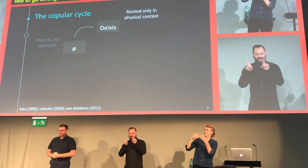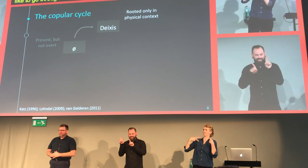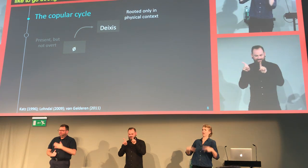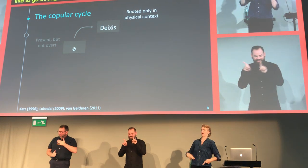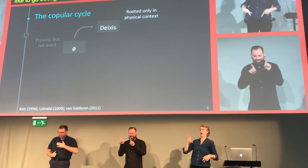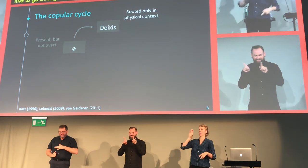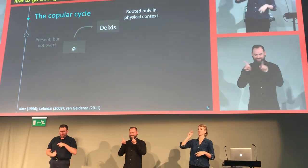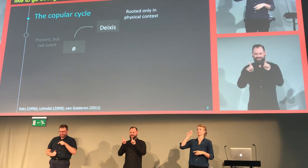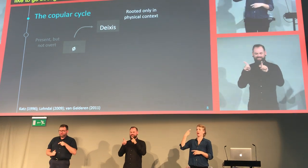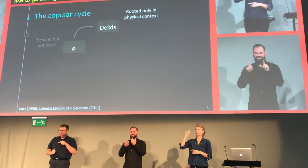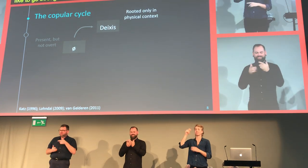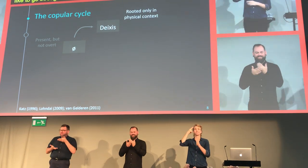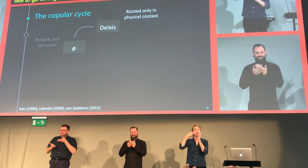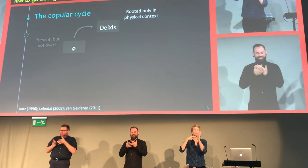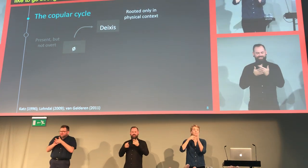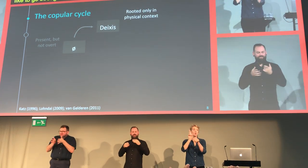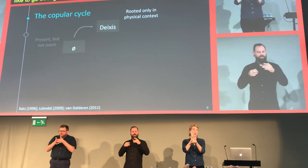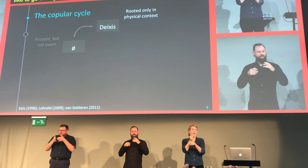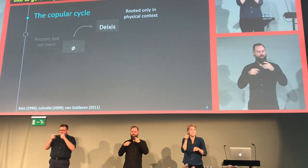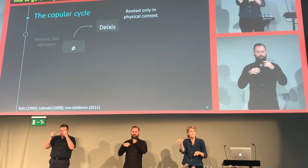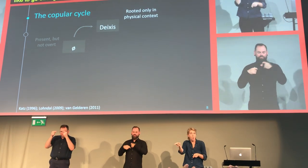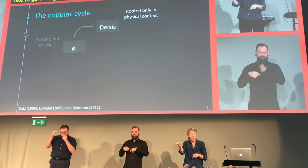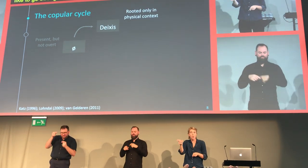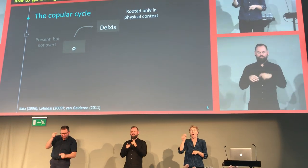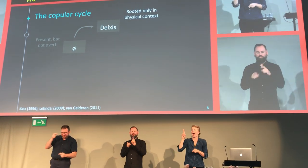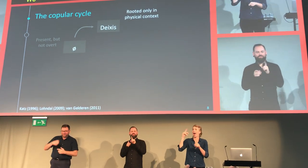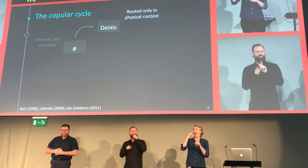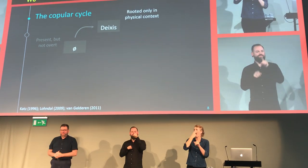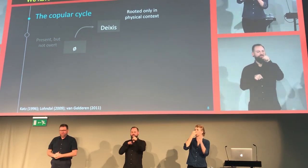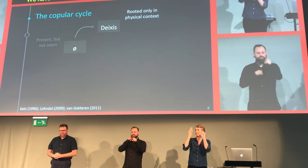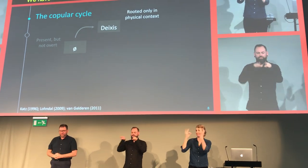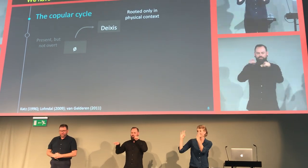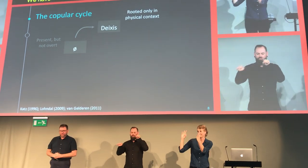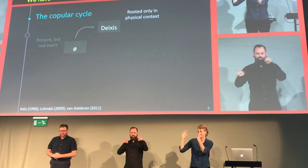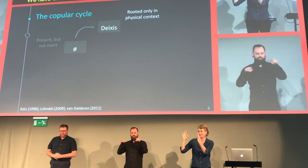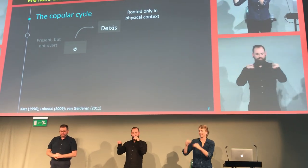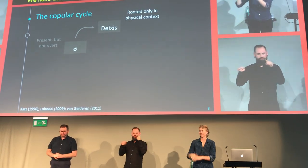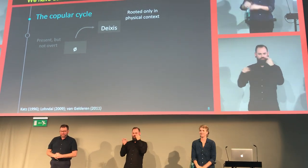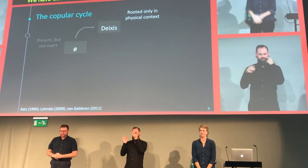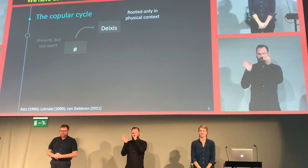We have deixis, which is embedded in a or rooted in a physical context.